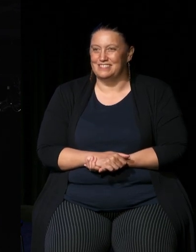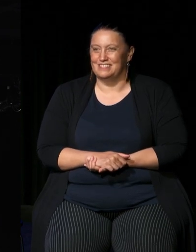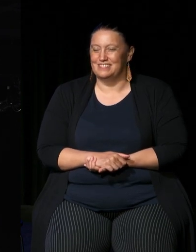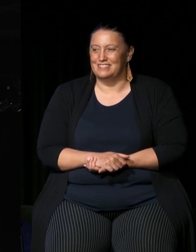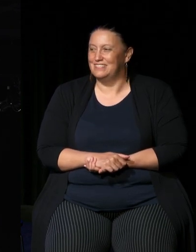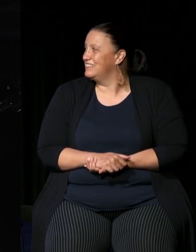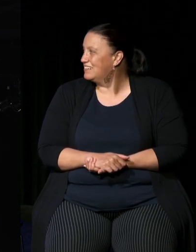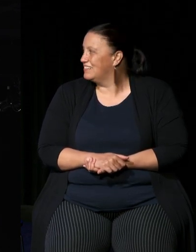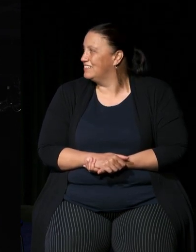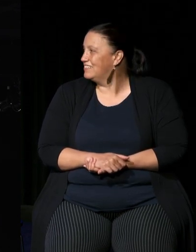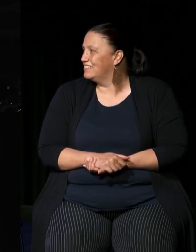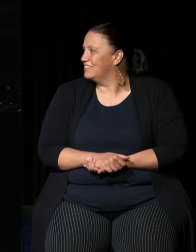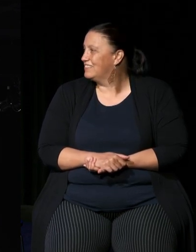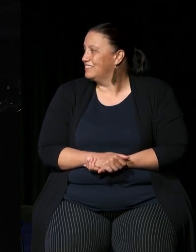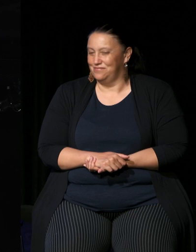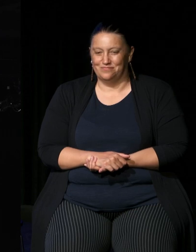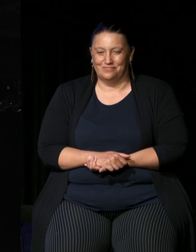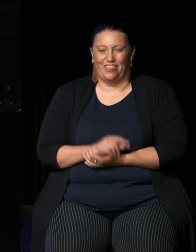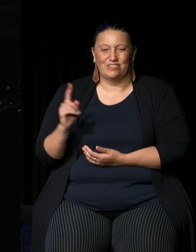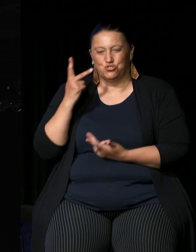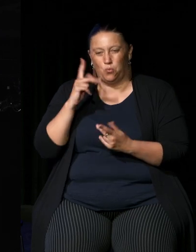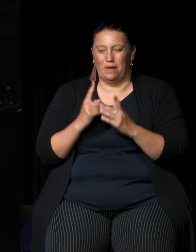that's what it is now is it is that right yeah yeah that's what it is now it hasn't